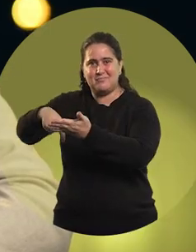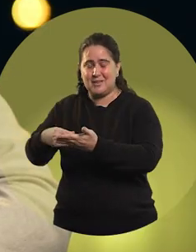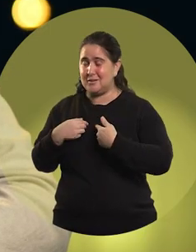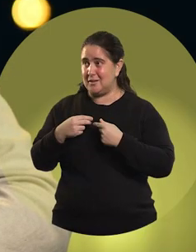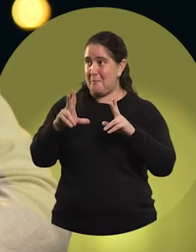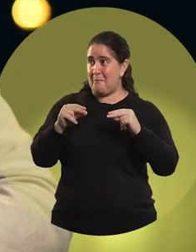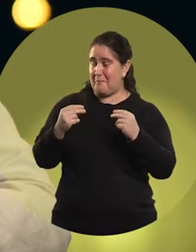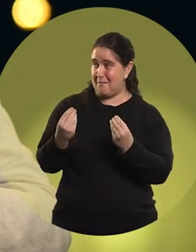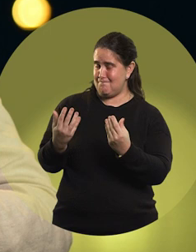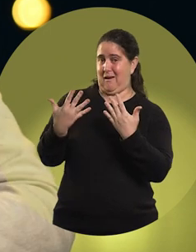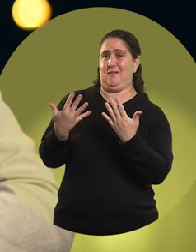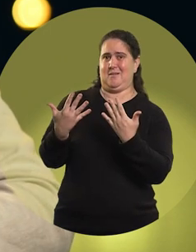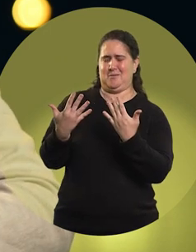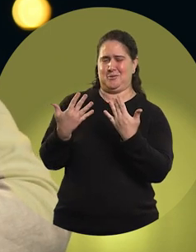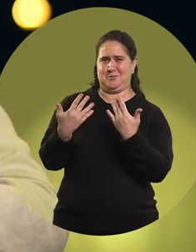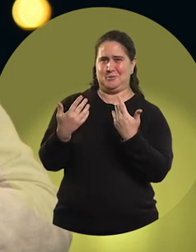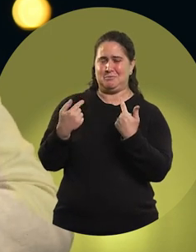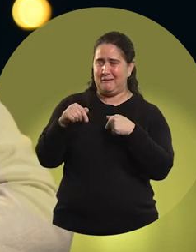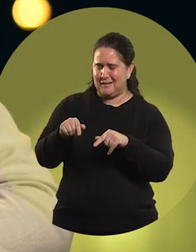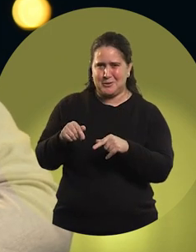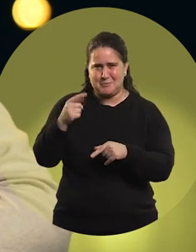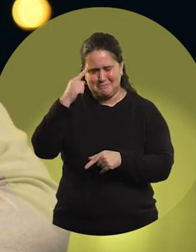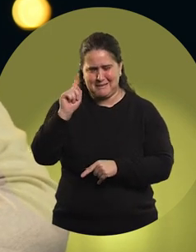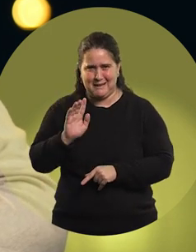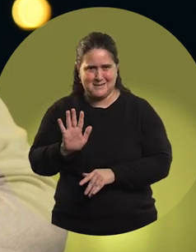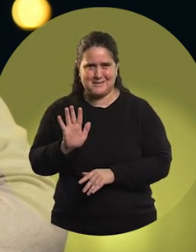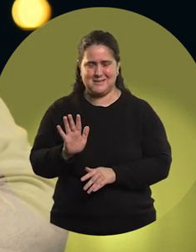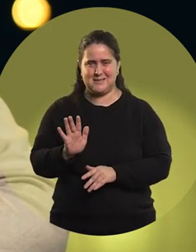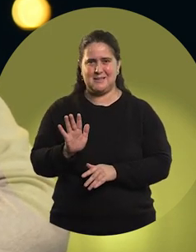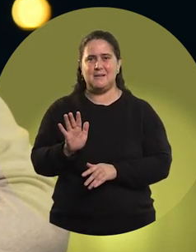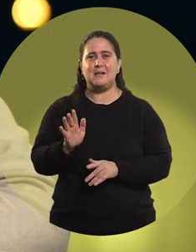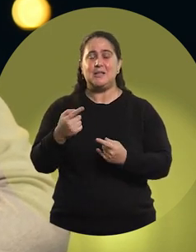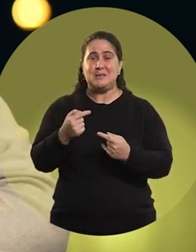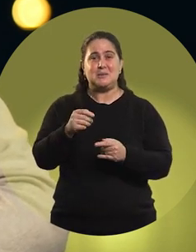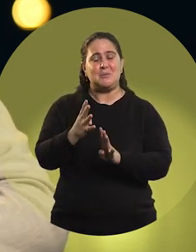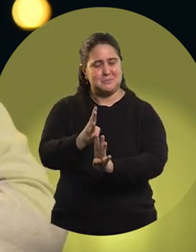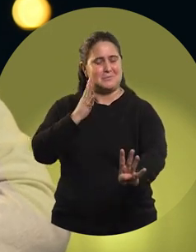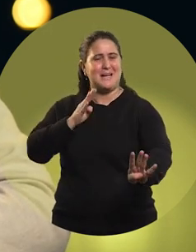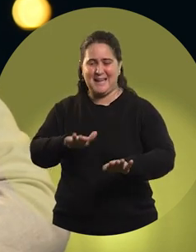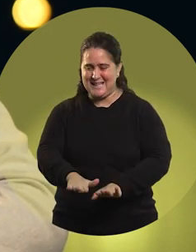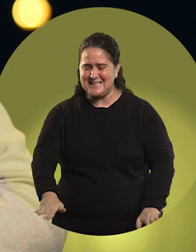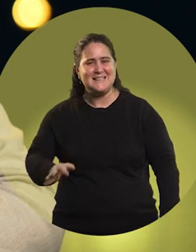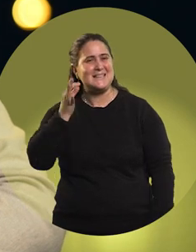And I was shocked because I didn't really expect it. Little girls came